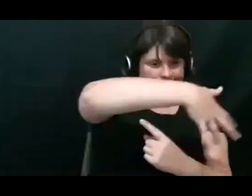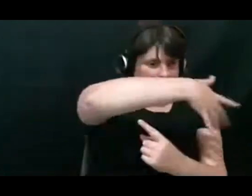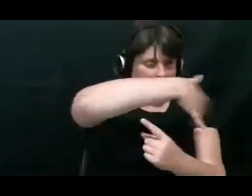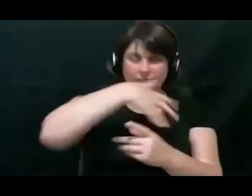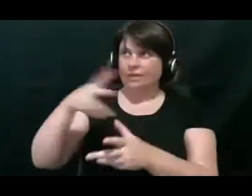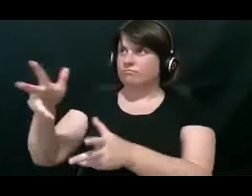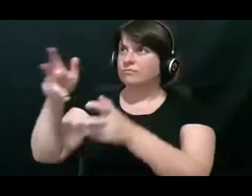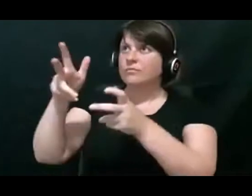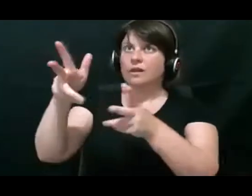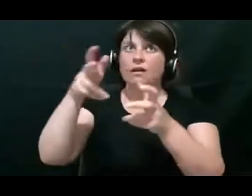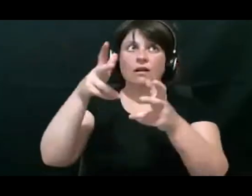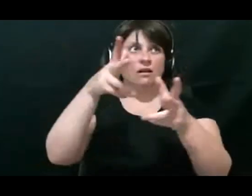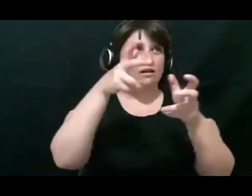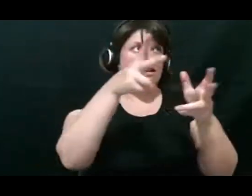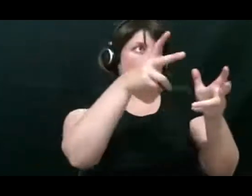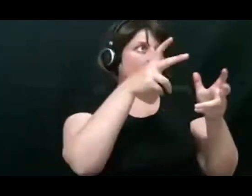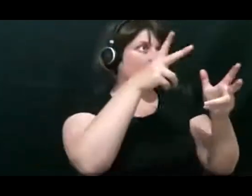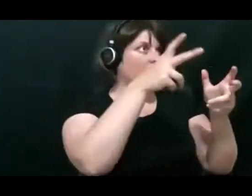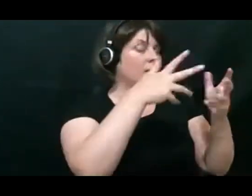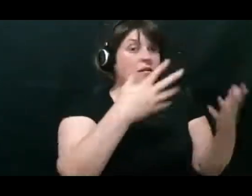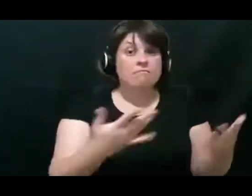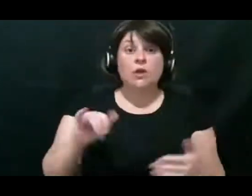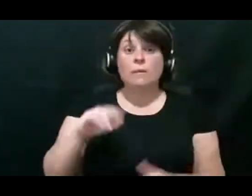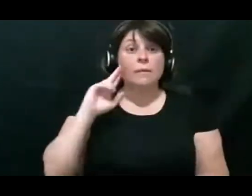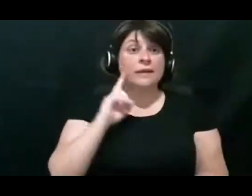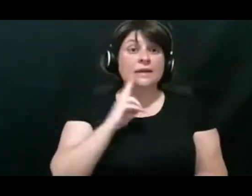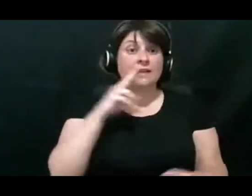And that's potentially, again, where maybe a deaf mentor might come into the picture